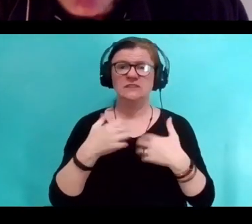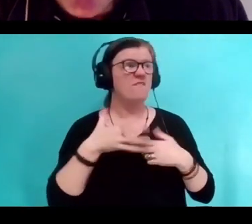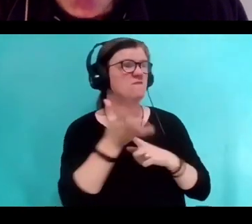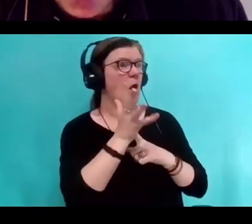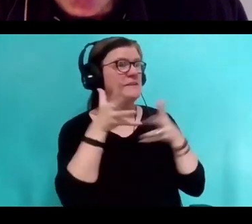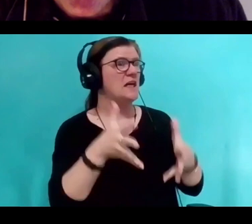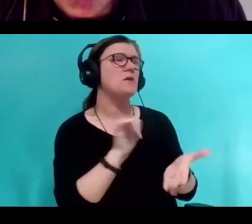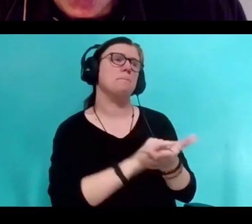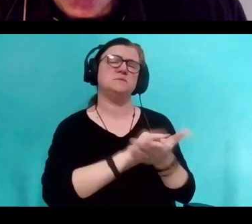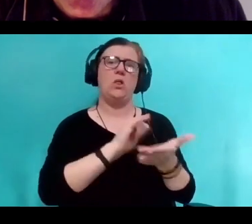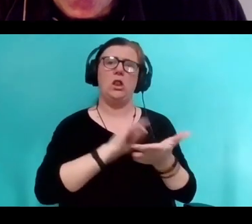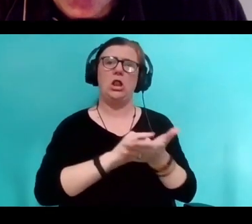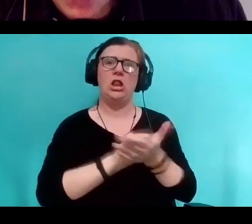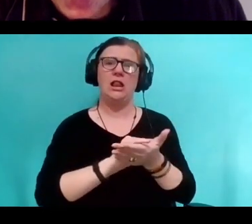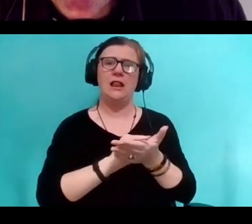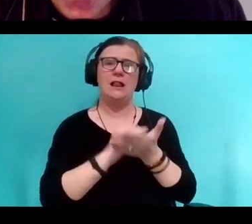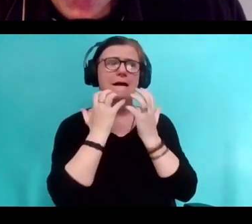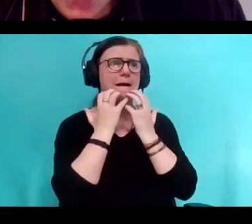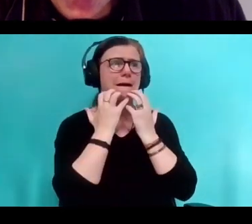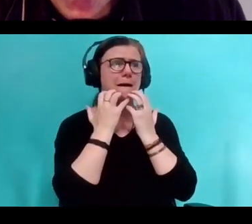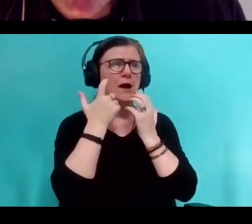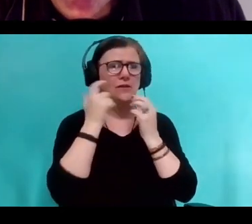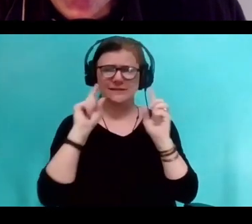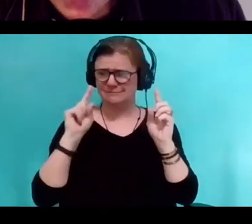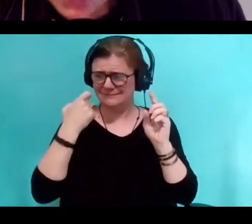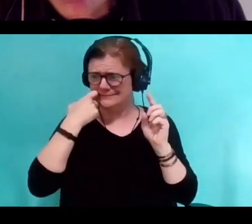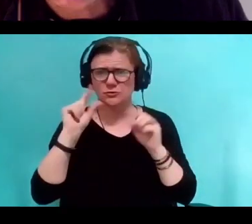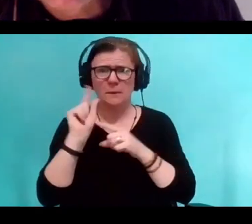that's impossible. I'd thought we'd be there for 20 minutes. Oh, okay.